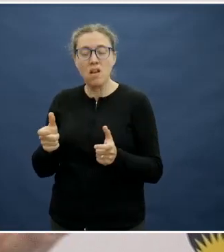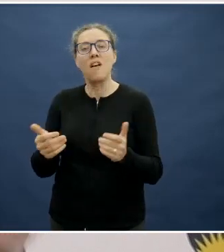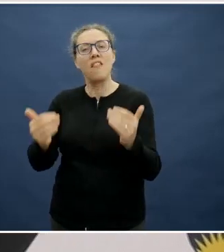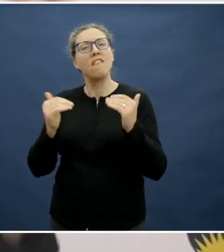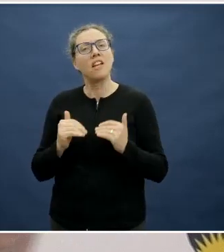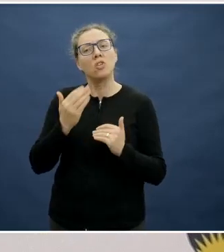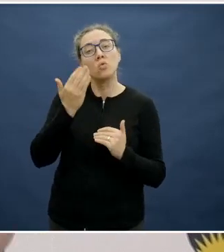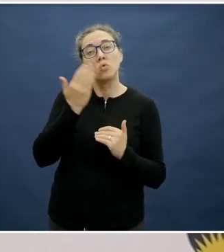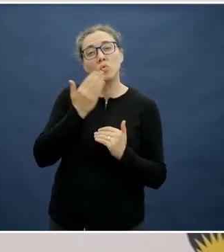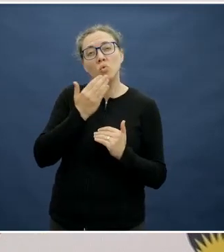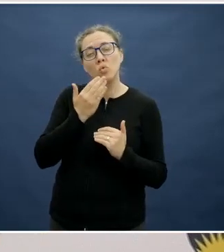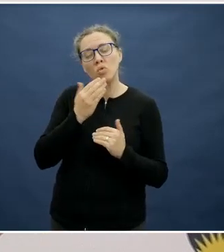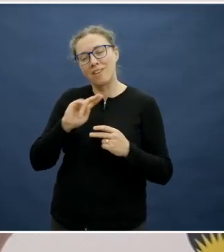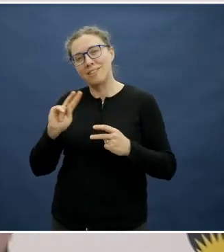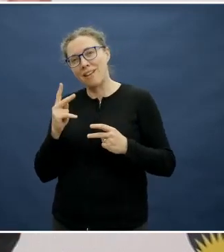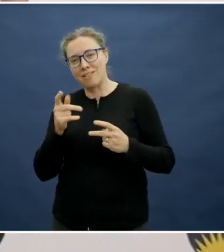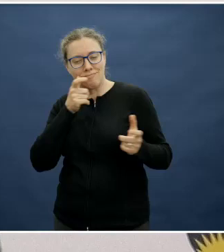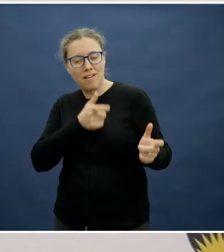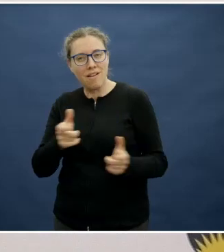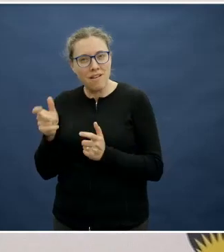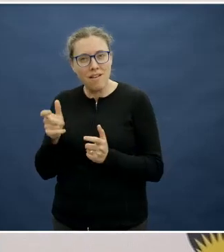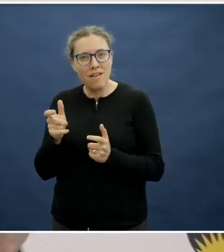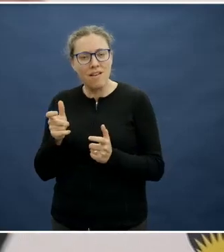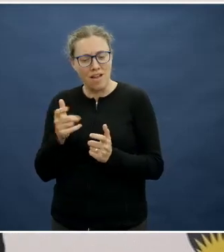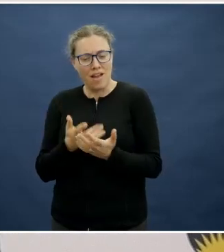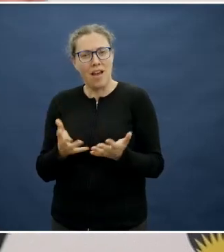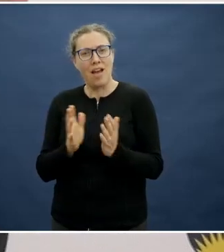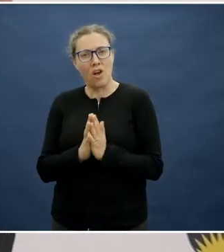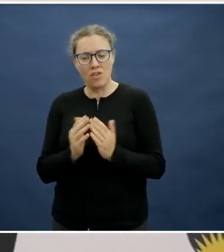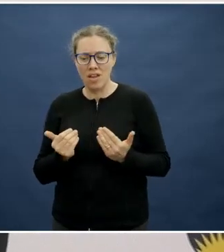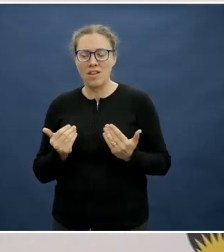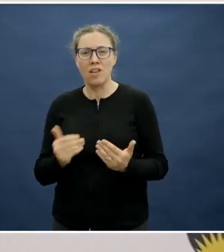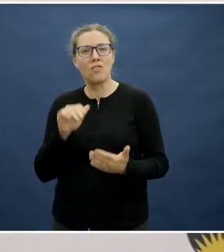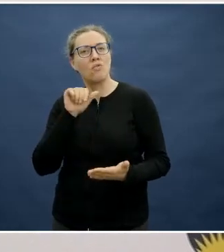caregivers, to be curating the kind of messages that children get, or is it more about giving